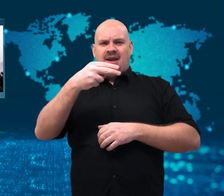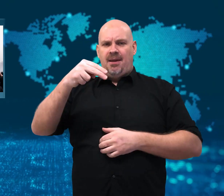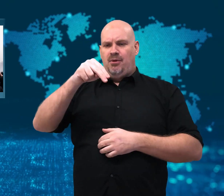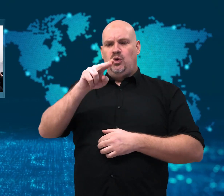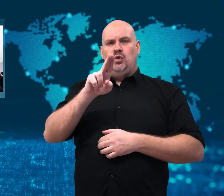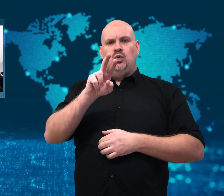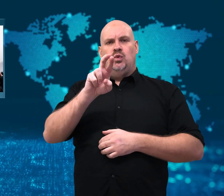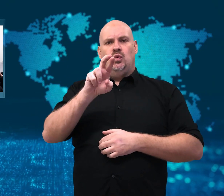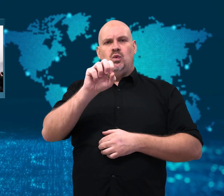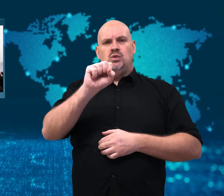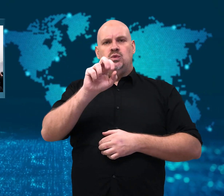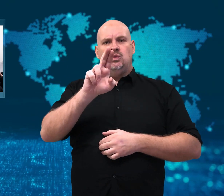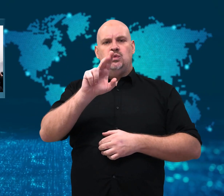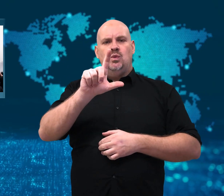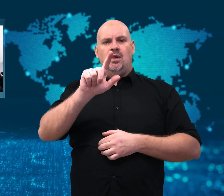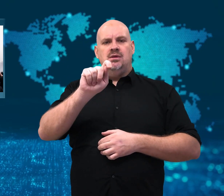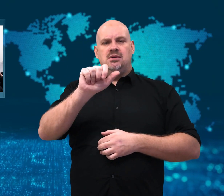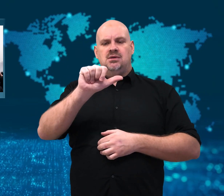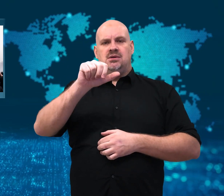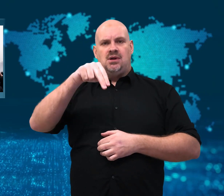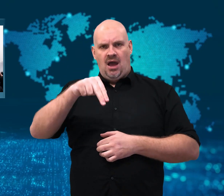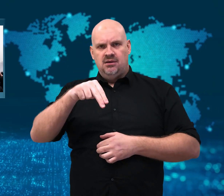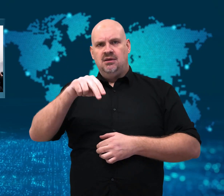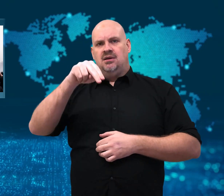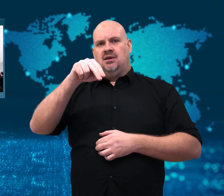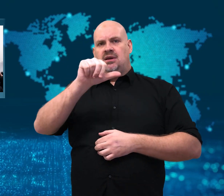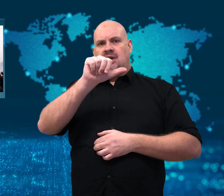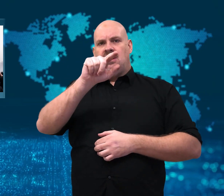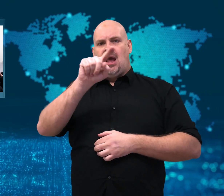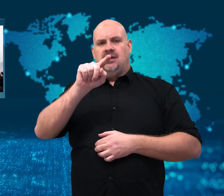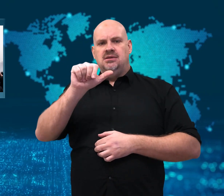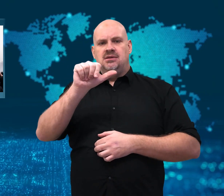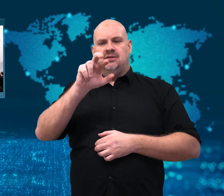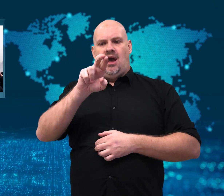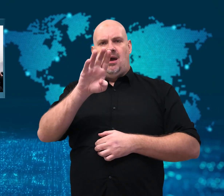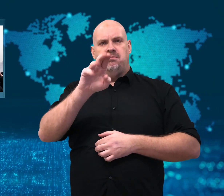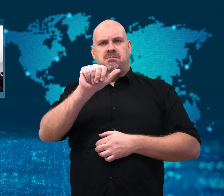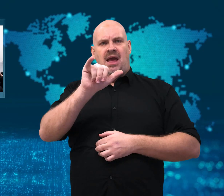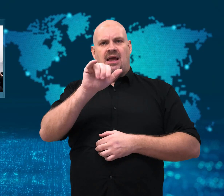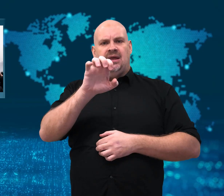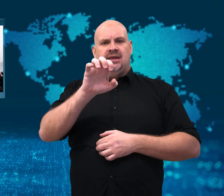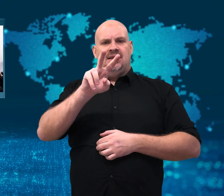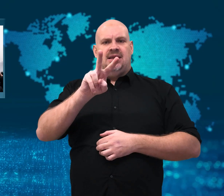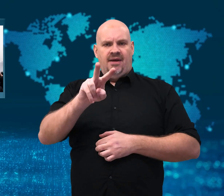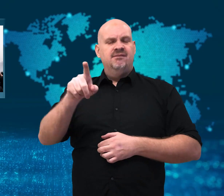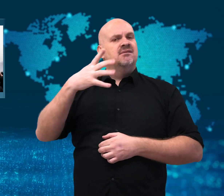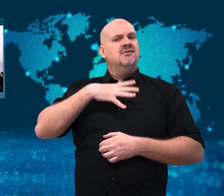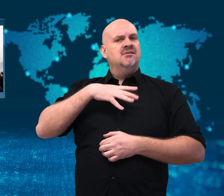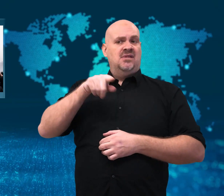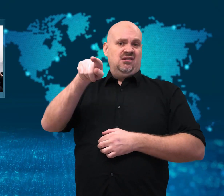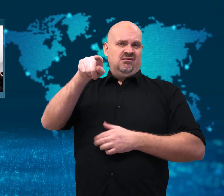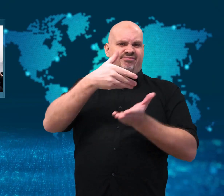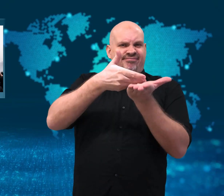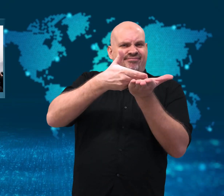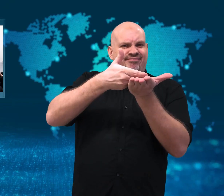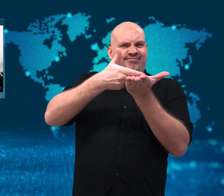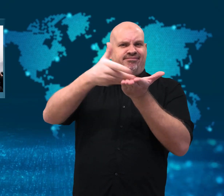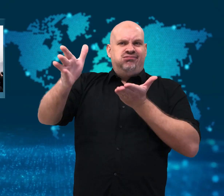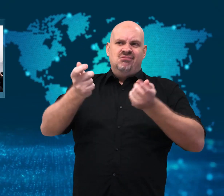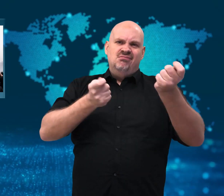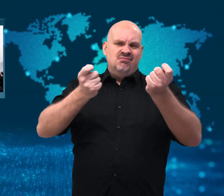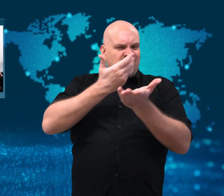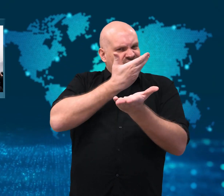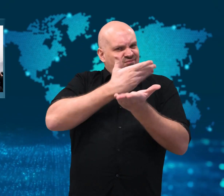They pointed out the inequality under the 30-year-old authoritarian government.